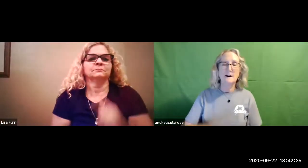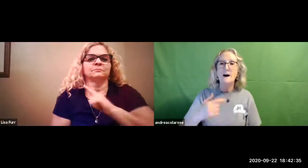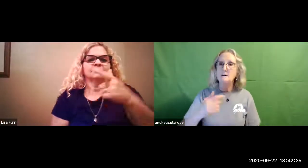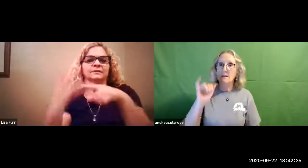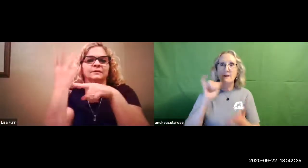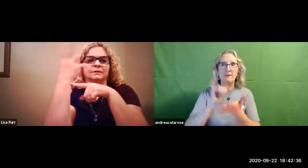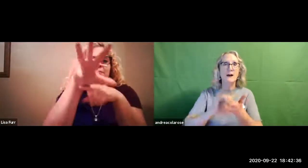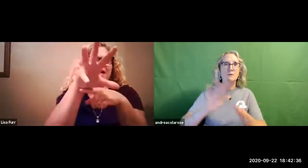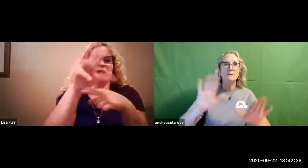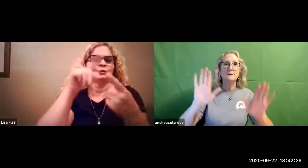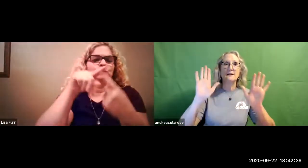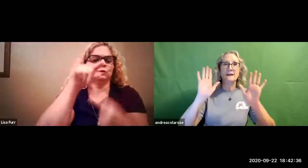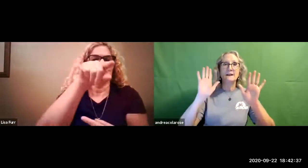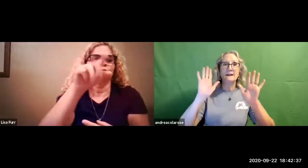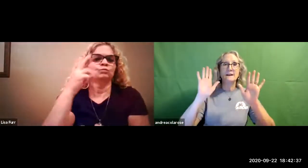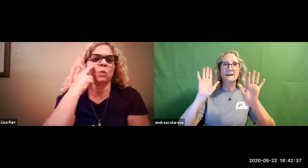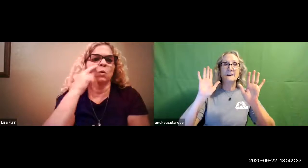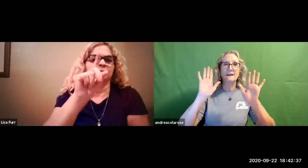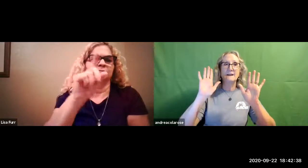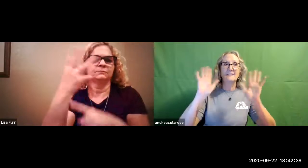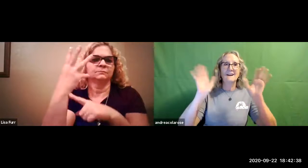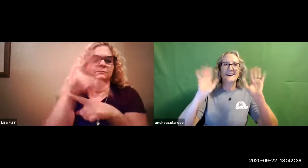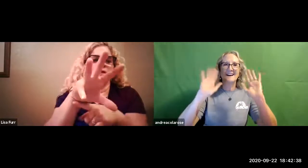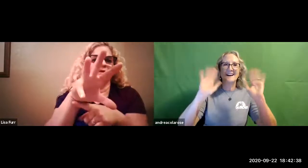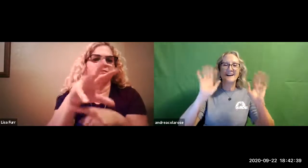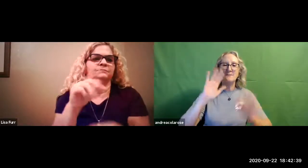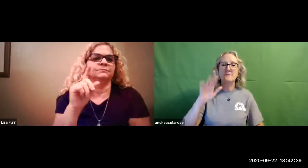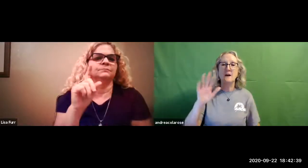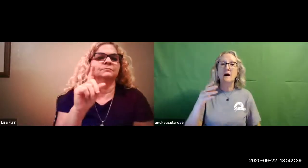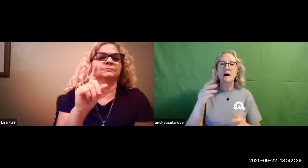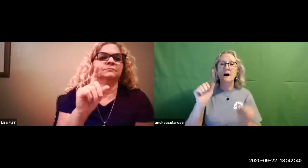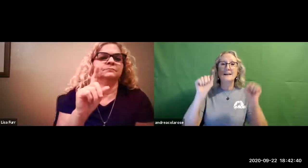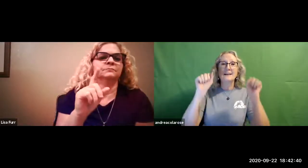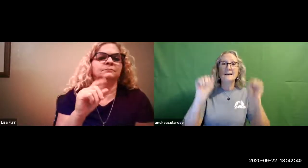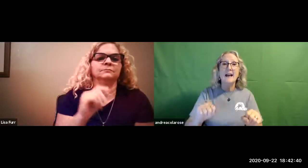rose here i'm going to spotlight you rose